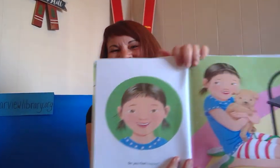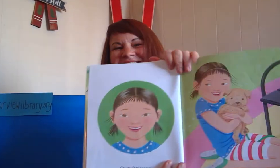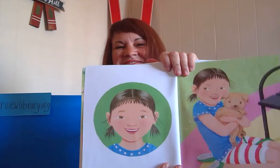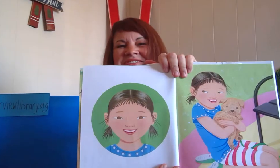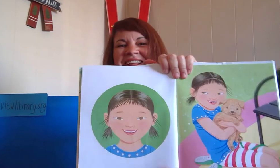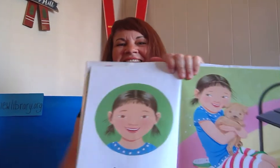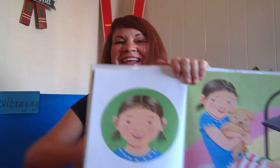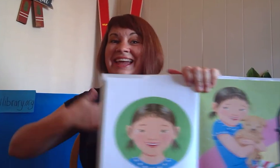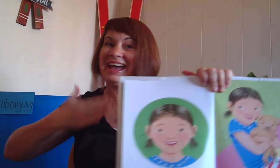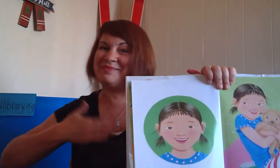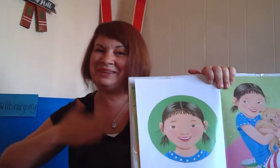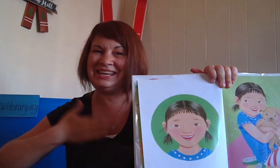do you feel happy